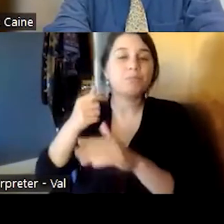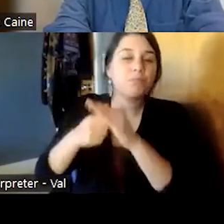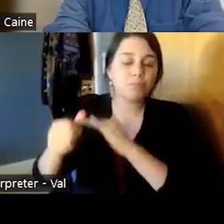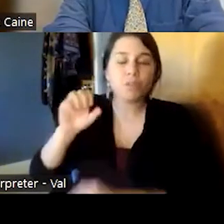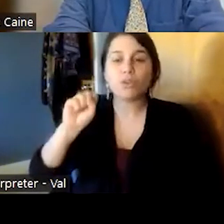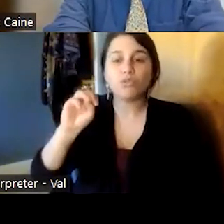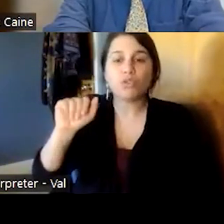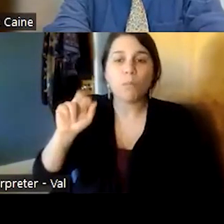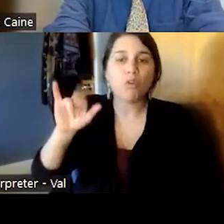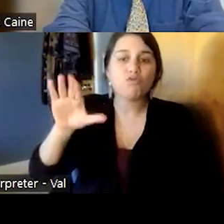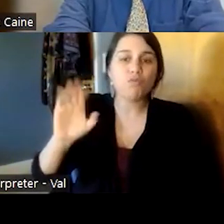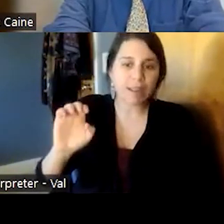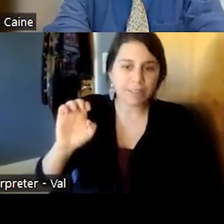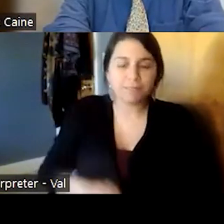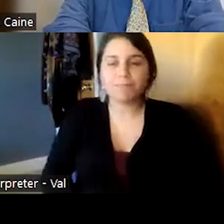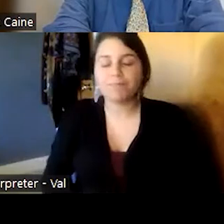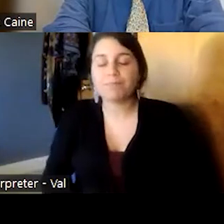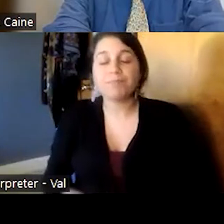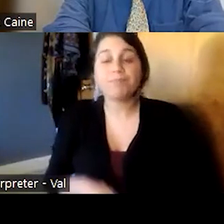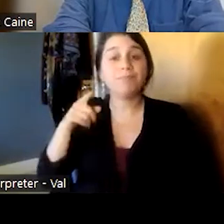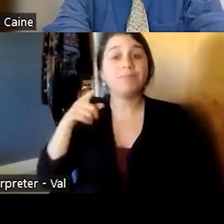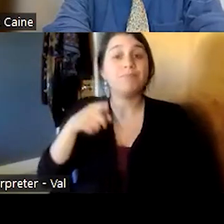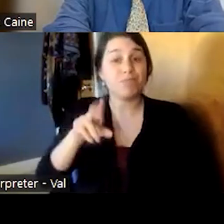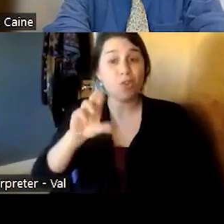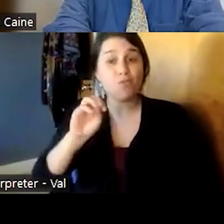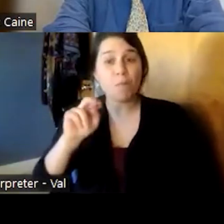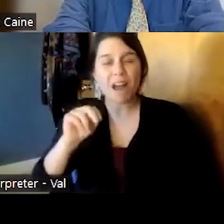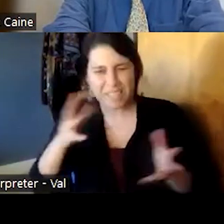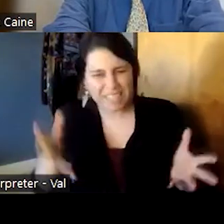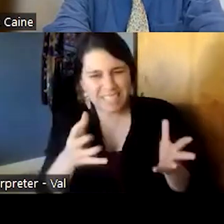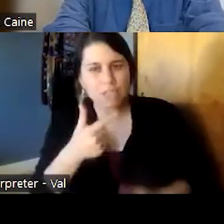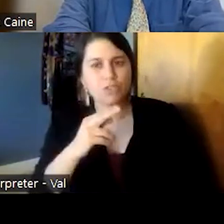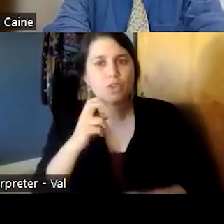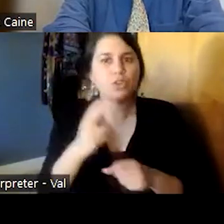romano also encouraged george to begin to use the electroencephalograph which had been developed in